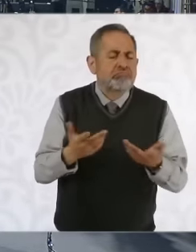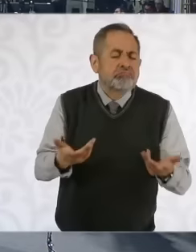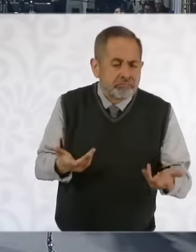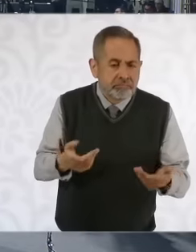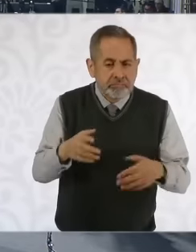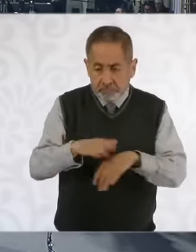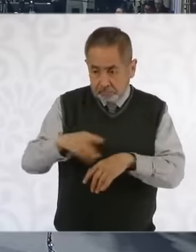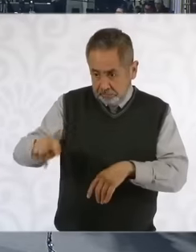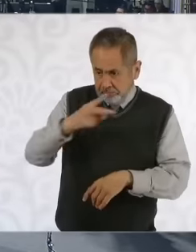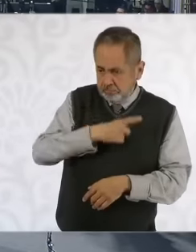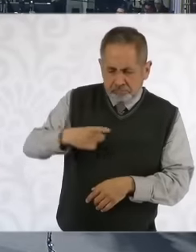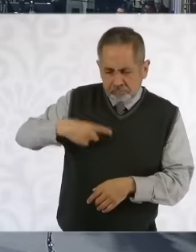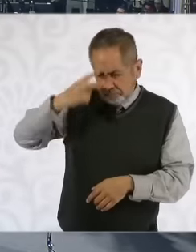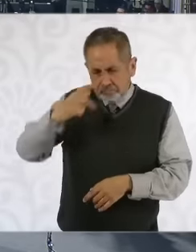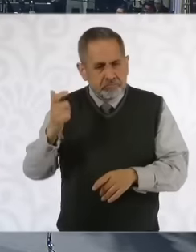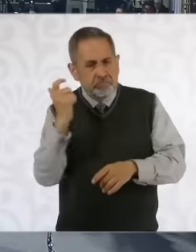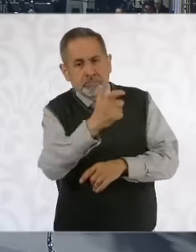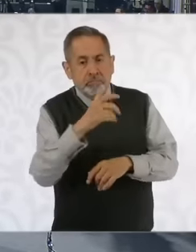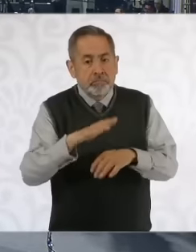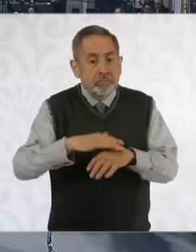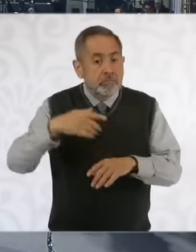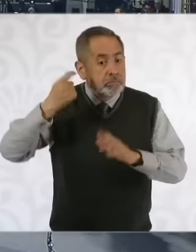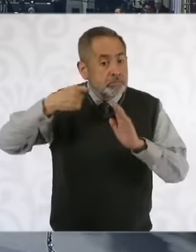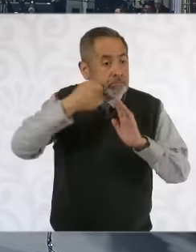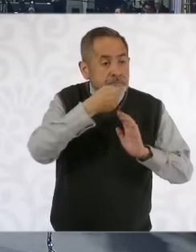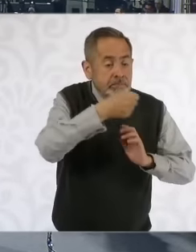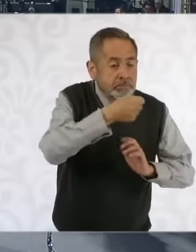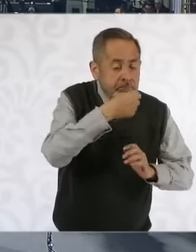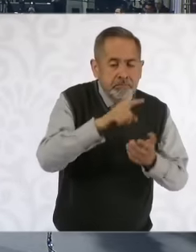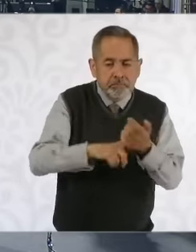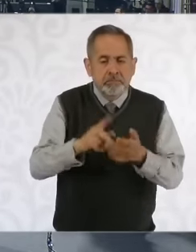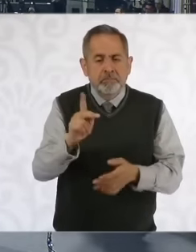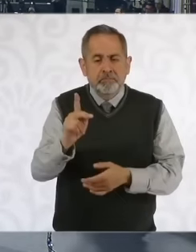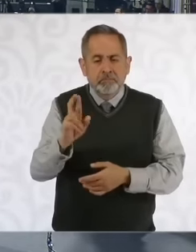we do not have some data in a report even published by process in the edition of this month